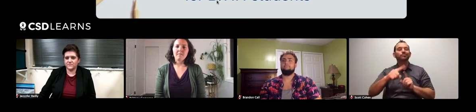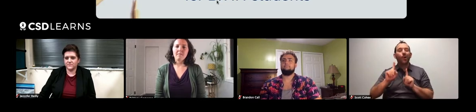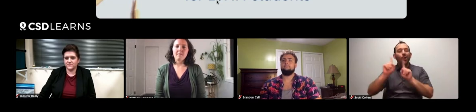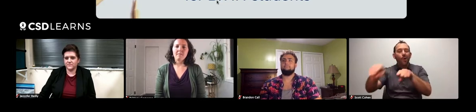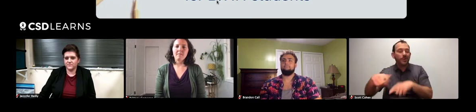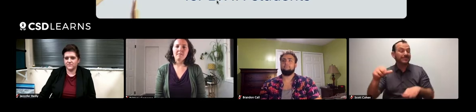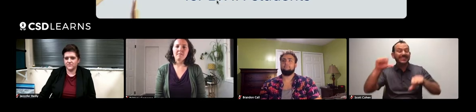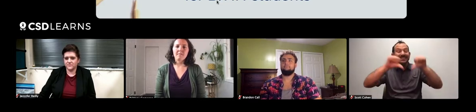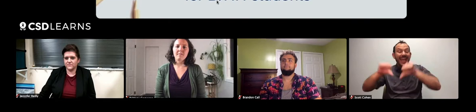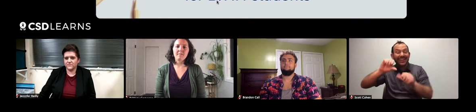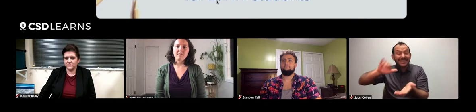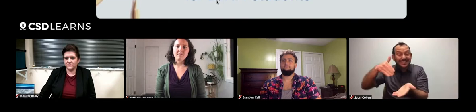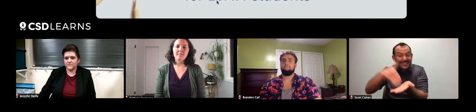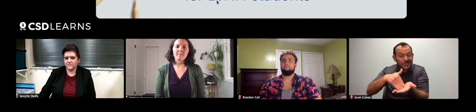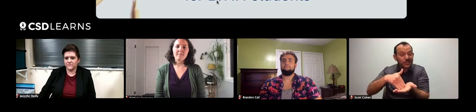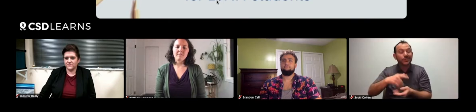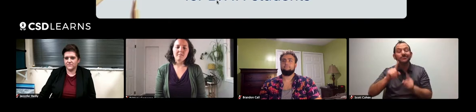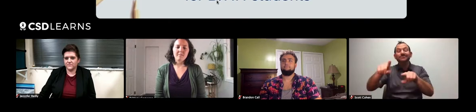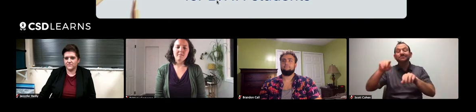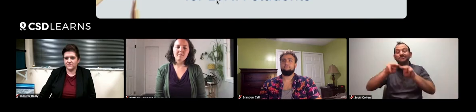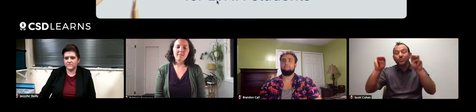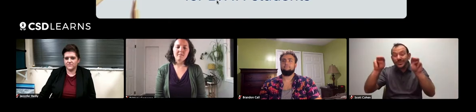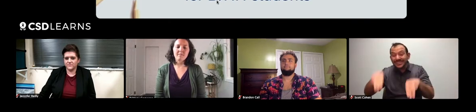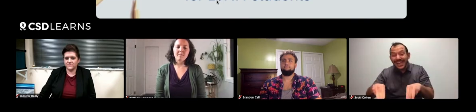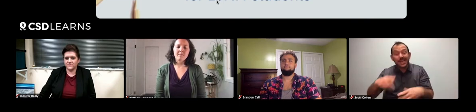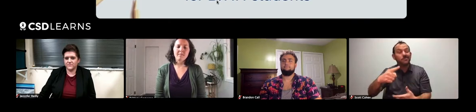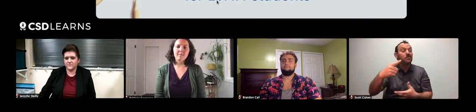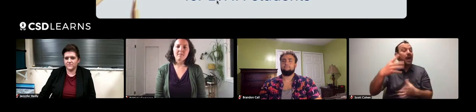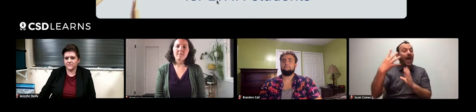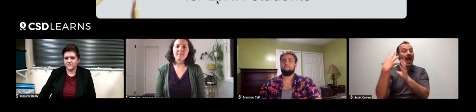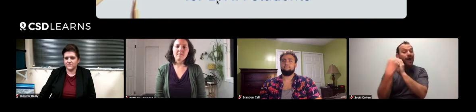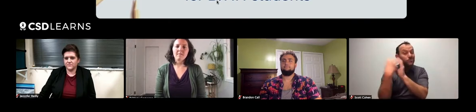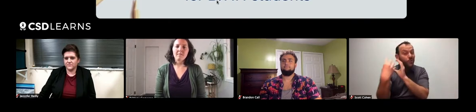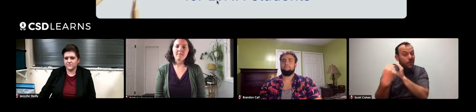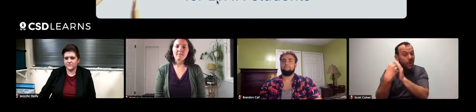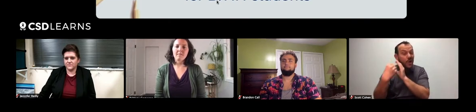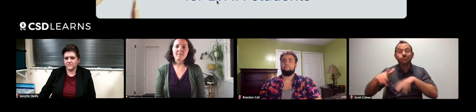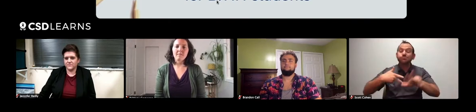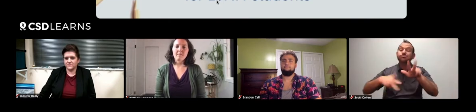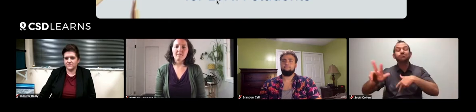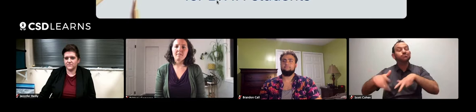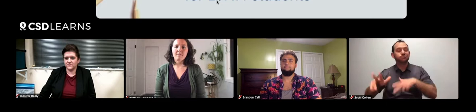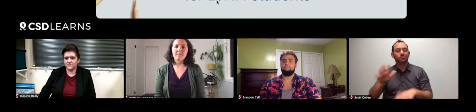you going to a science center, a museum, or even being outdoors on your own,